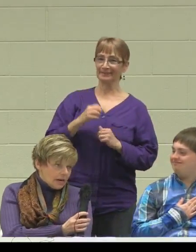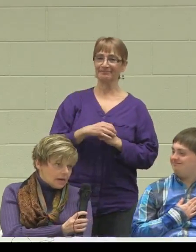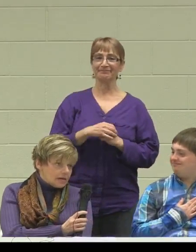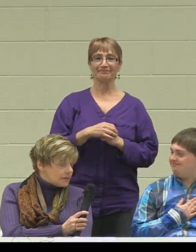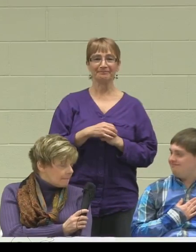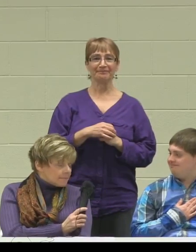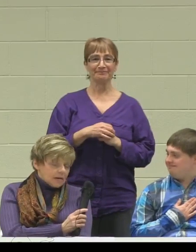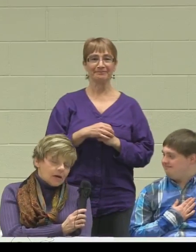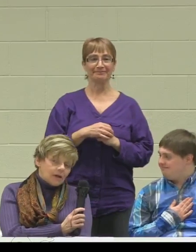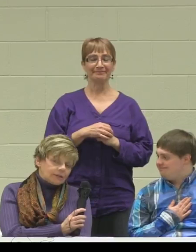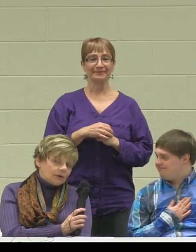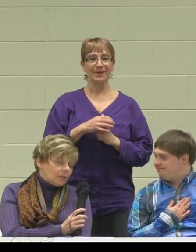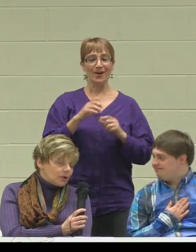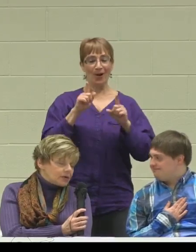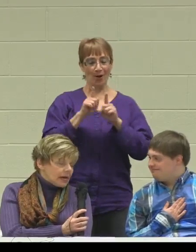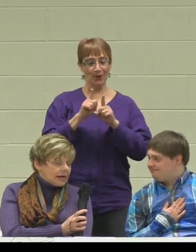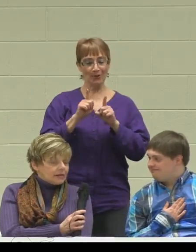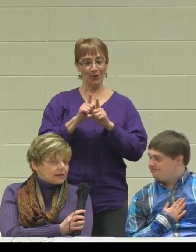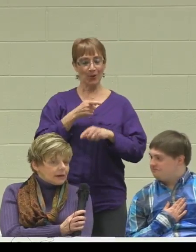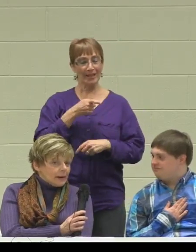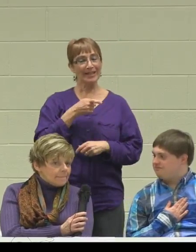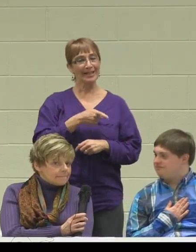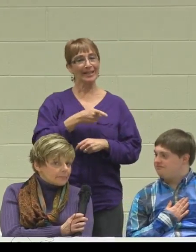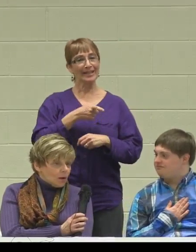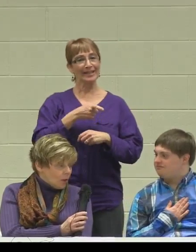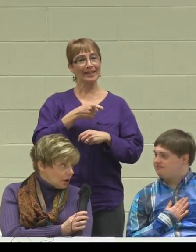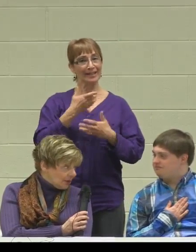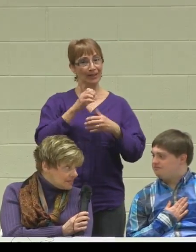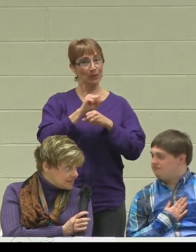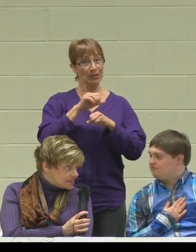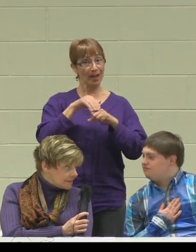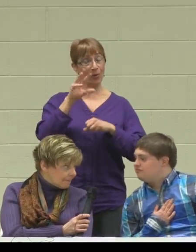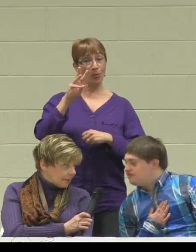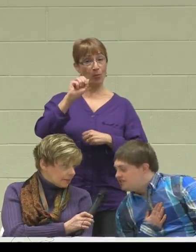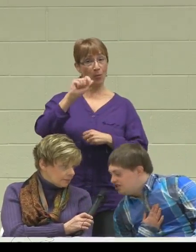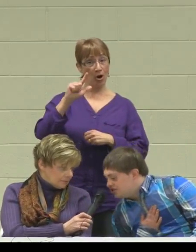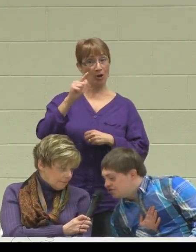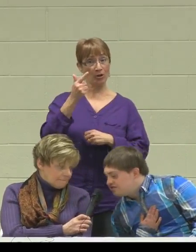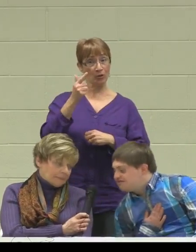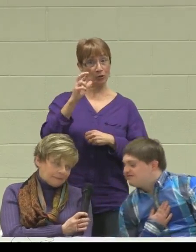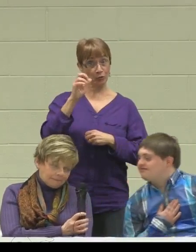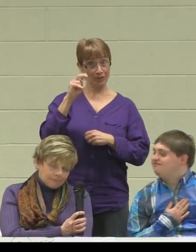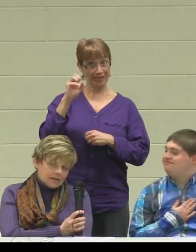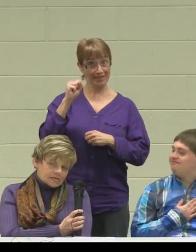and he also worked at Walgreens. "Yes."